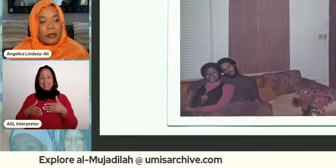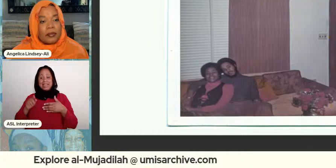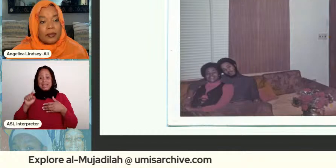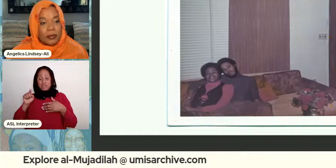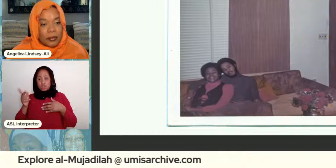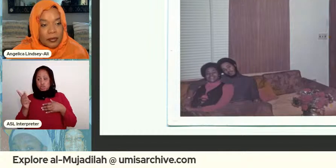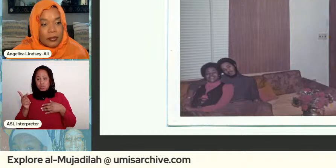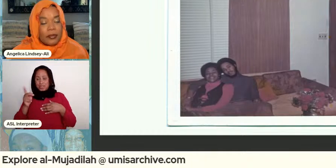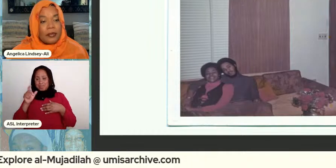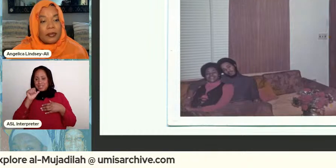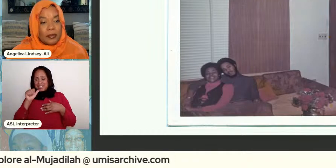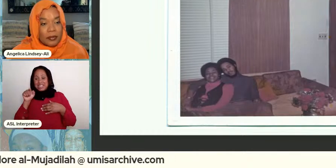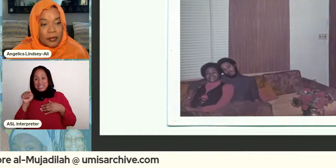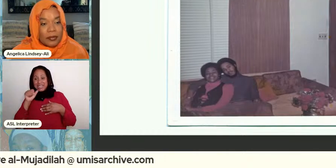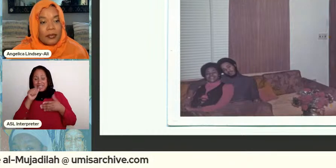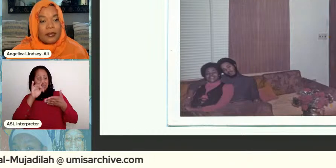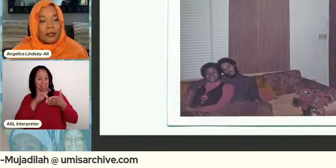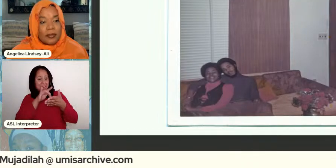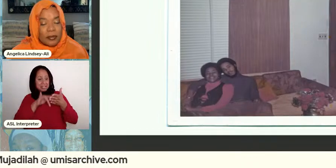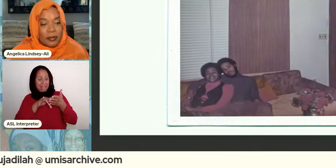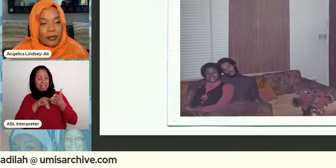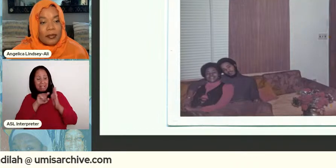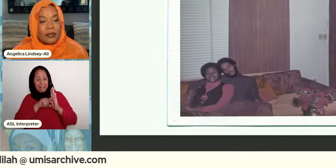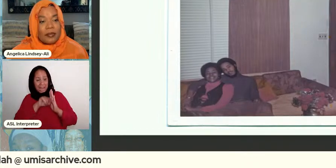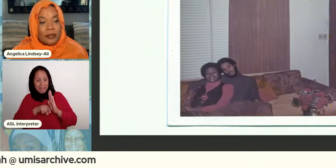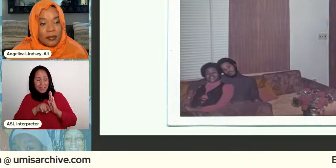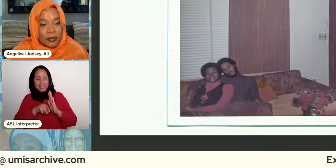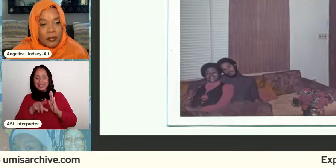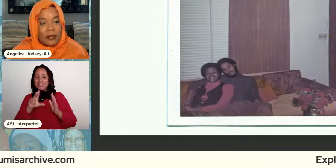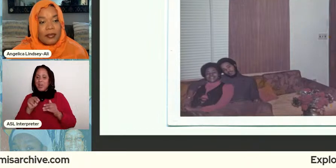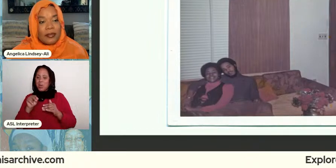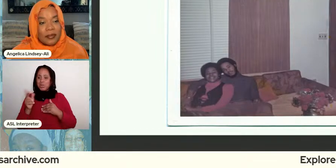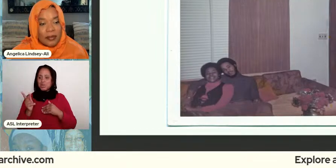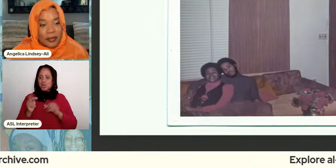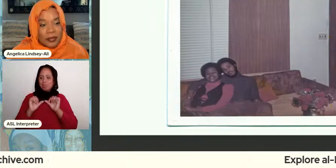has a big valley of her like they weren't together for the rest of their lives you know right and but